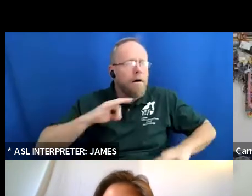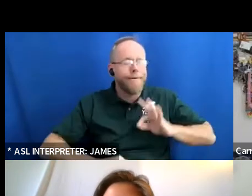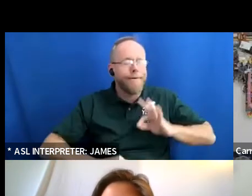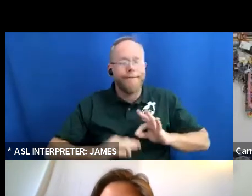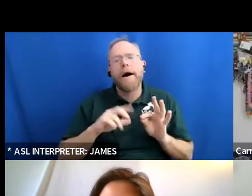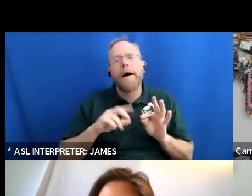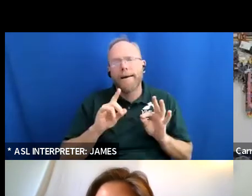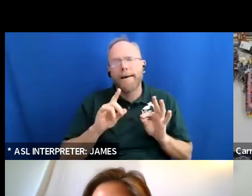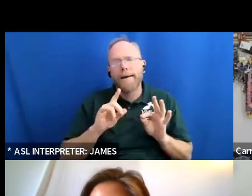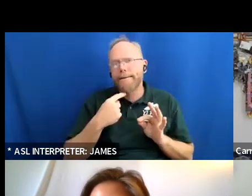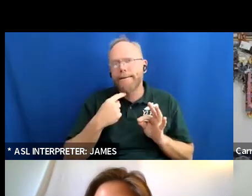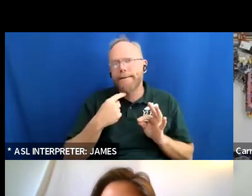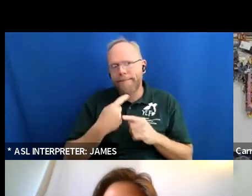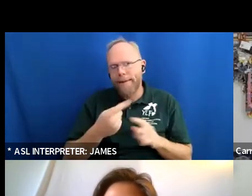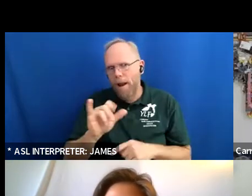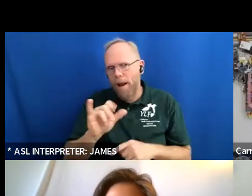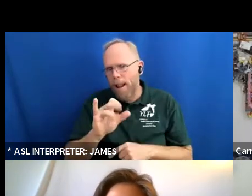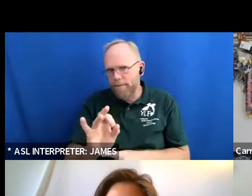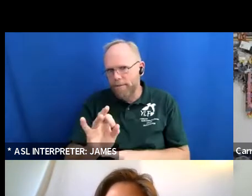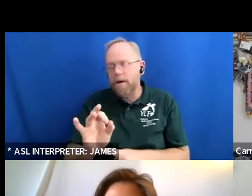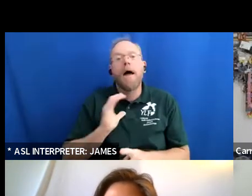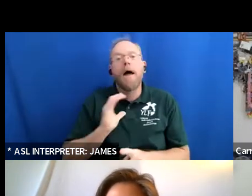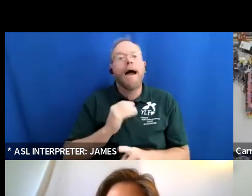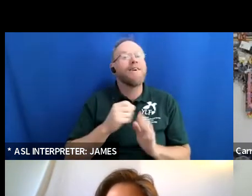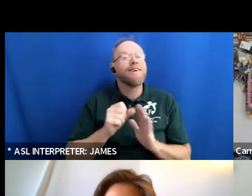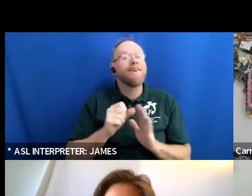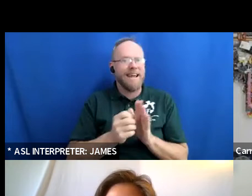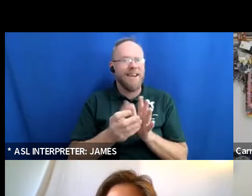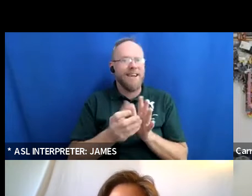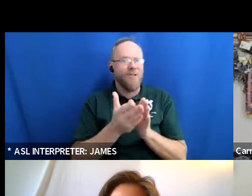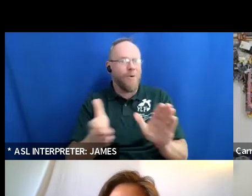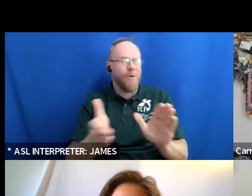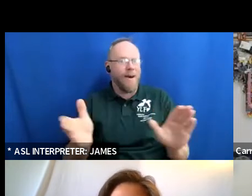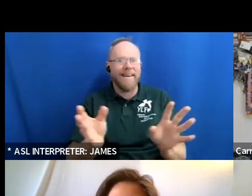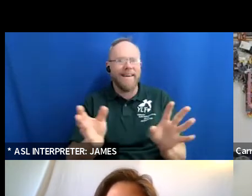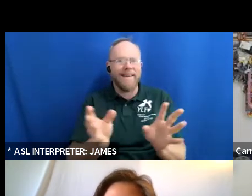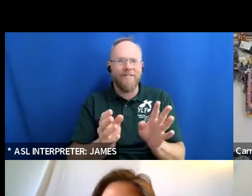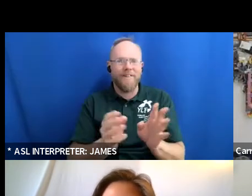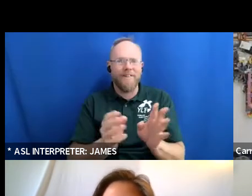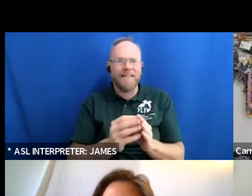now we have our statewide going on right now if you can see the arizona youth leadership um tag